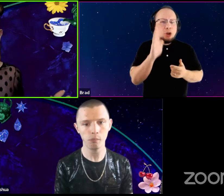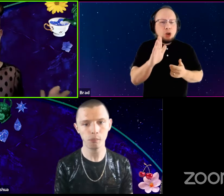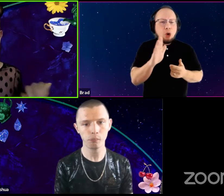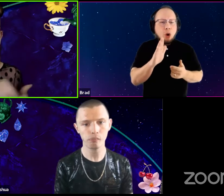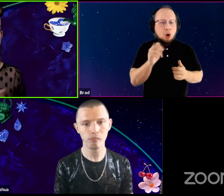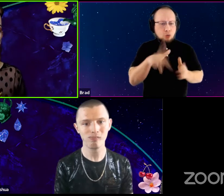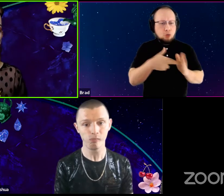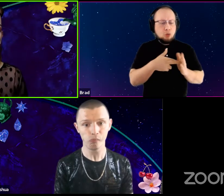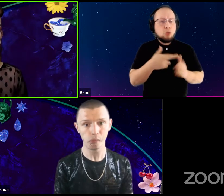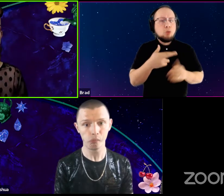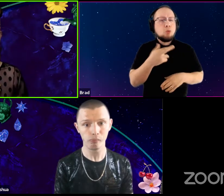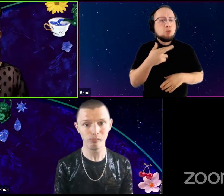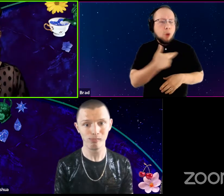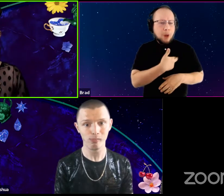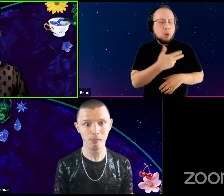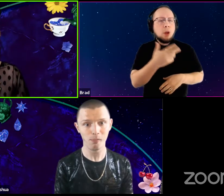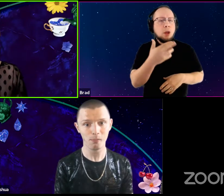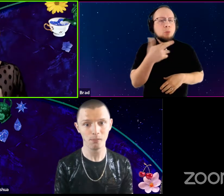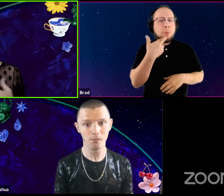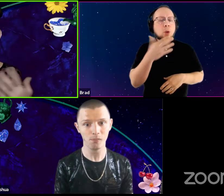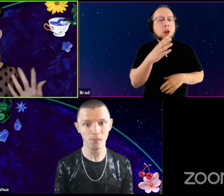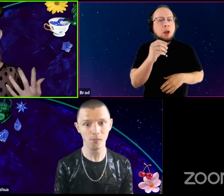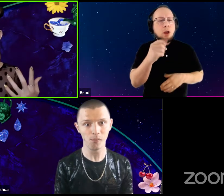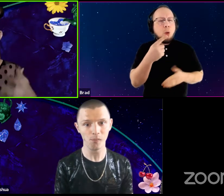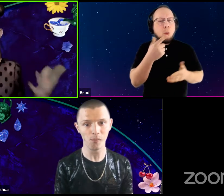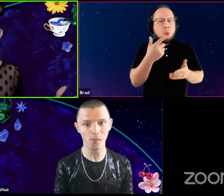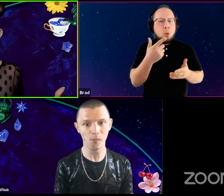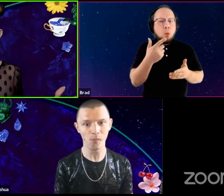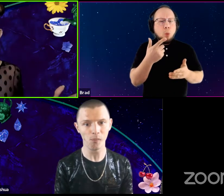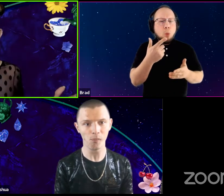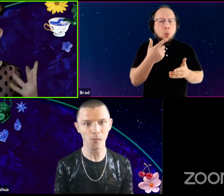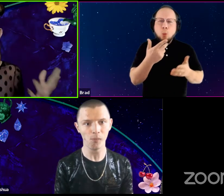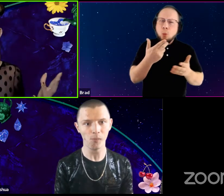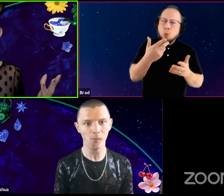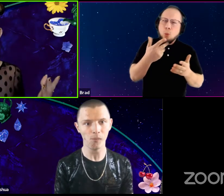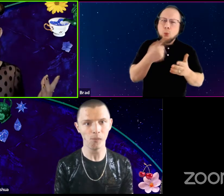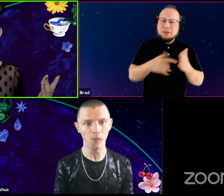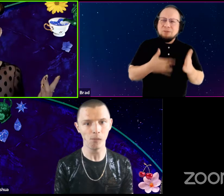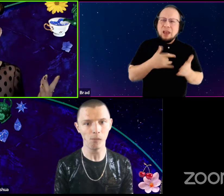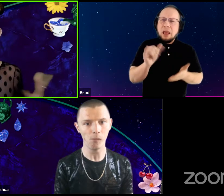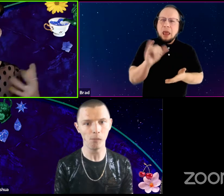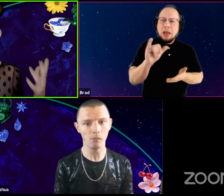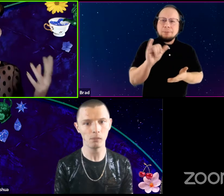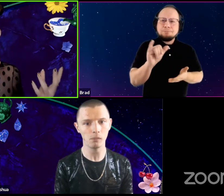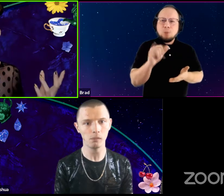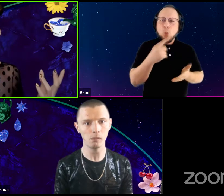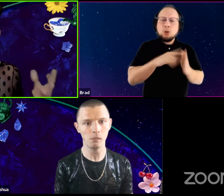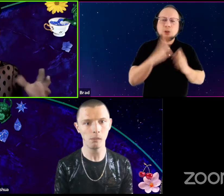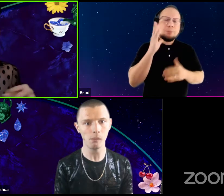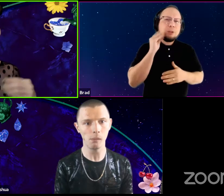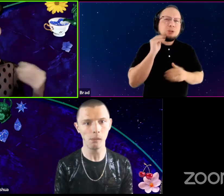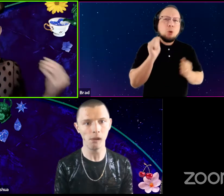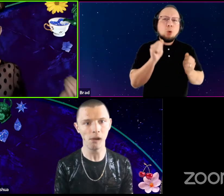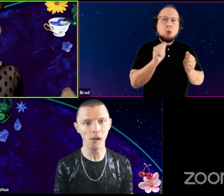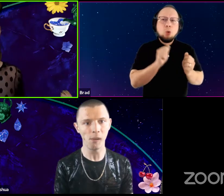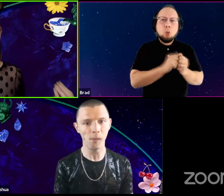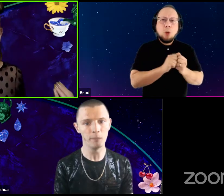Um, I, what is it, what is, what is the feeling like? What's your experience with embodying Shakespeare